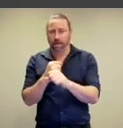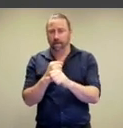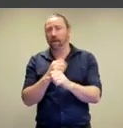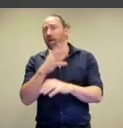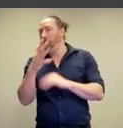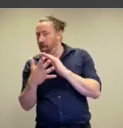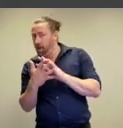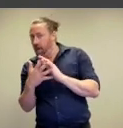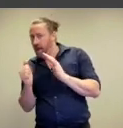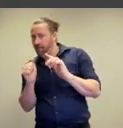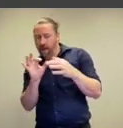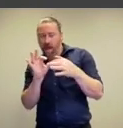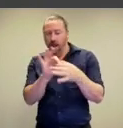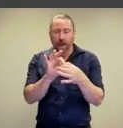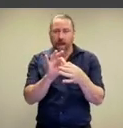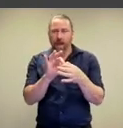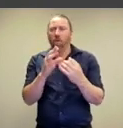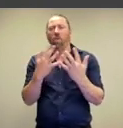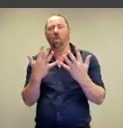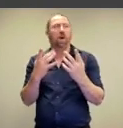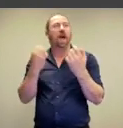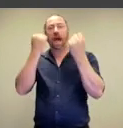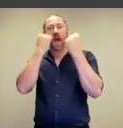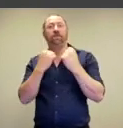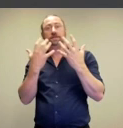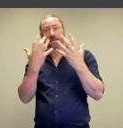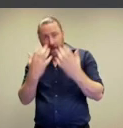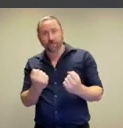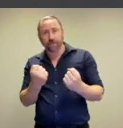that they provide a direct link or a kind of form